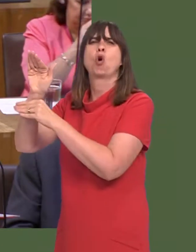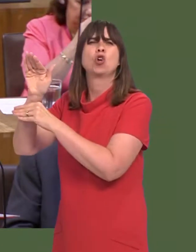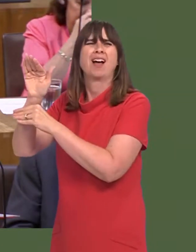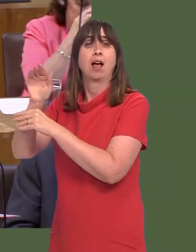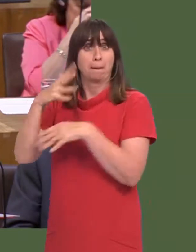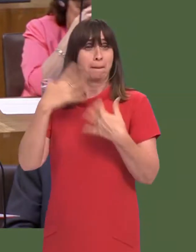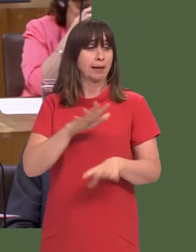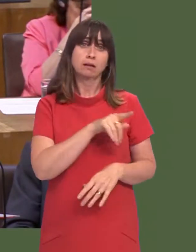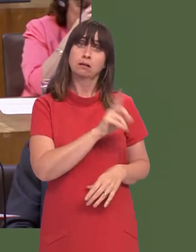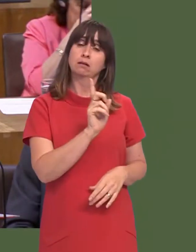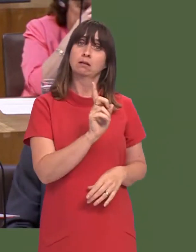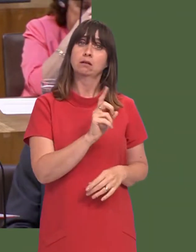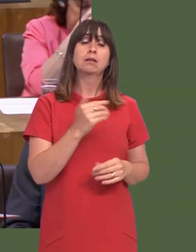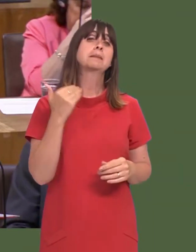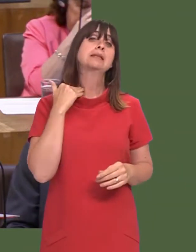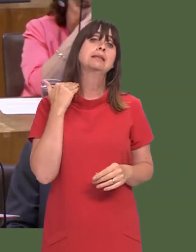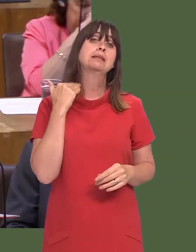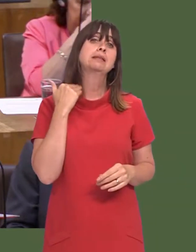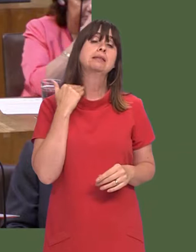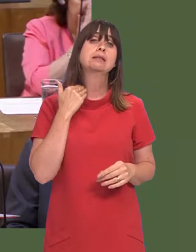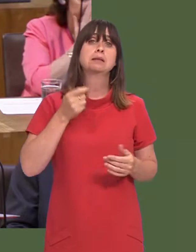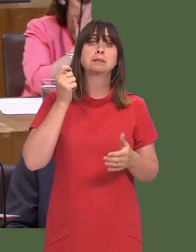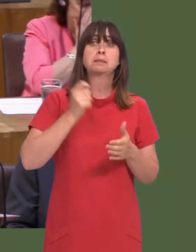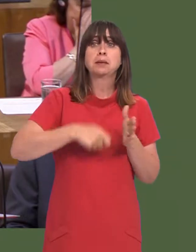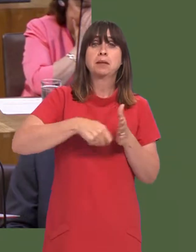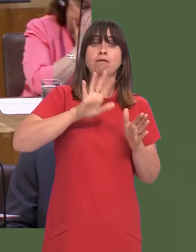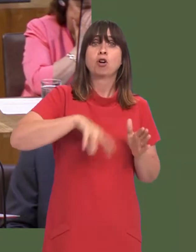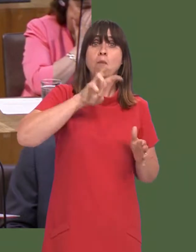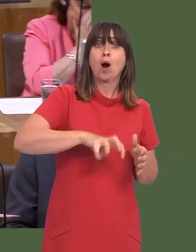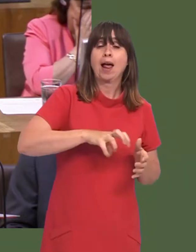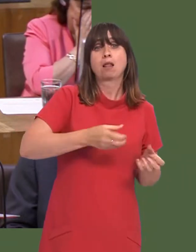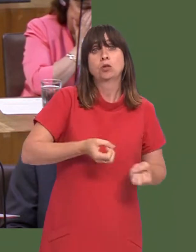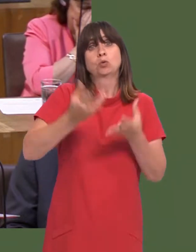Weíve seen an increase, for example, in the amount of meat procured from Wales going into